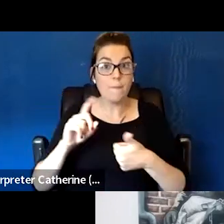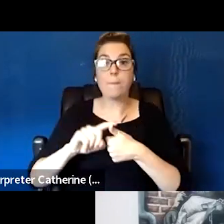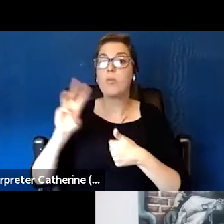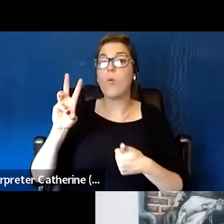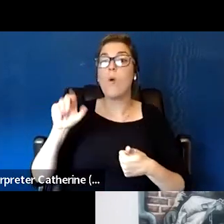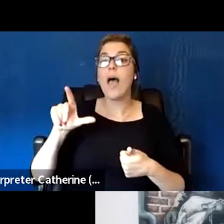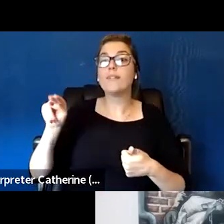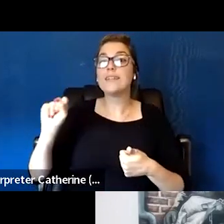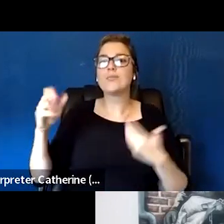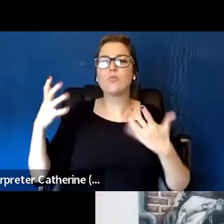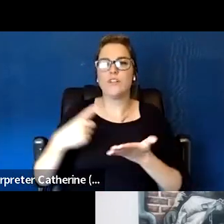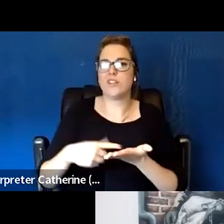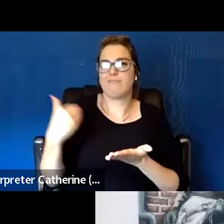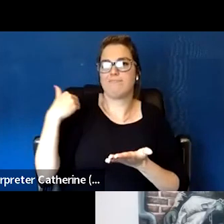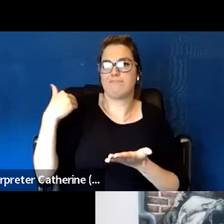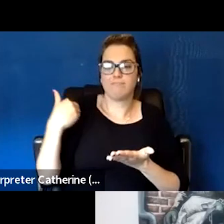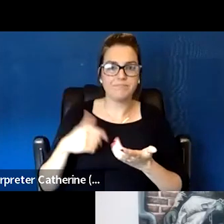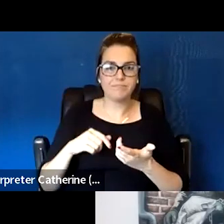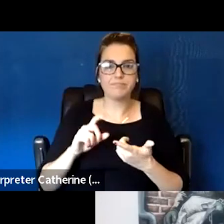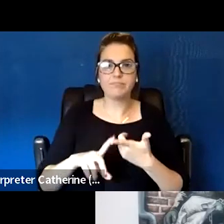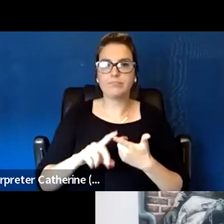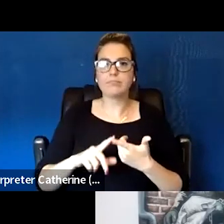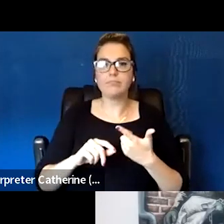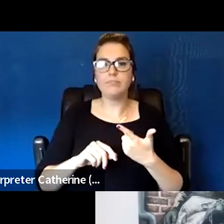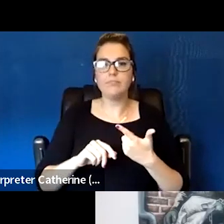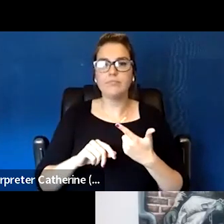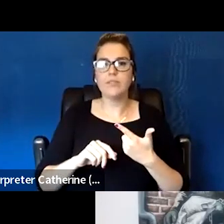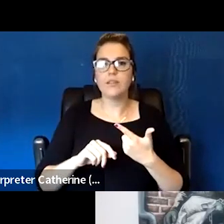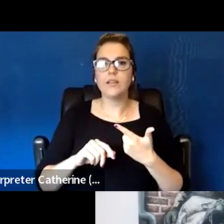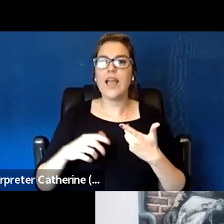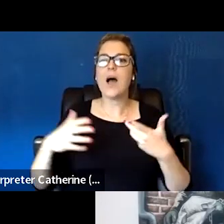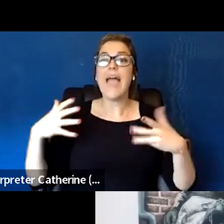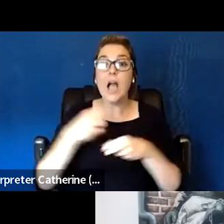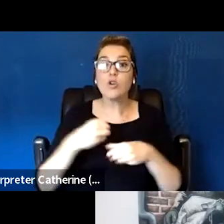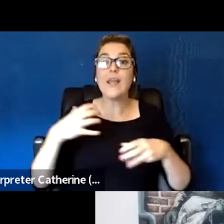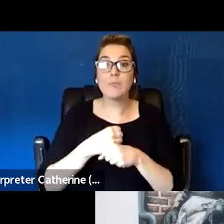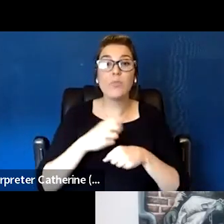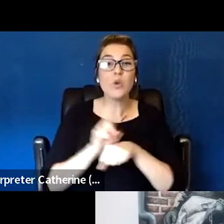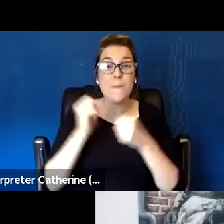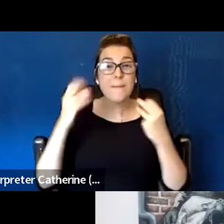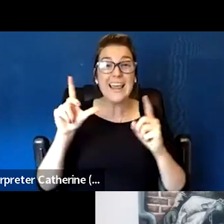with our staff, it addresses the acronym soup that we use sometimes,